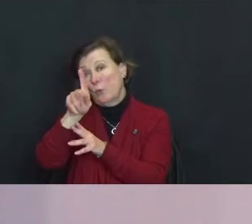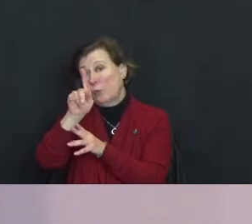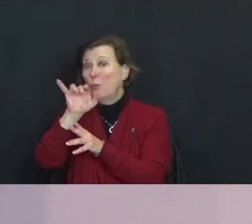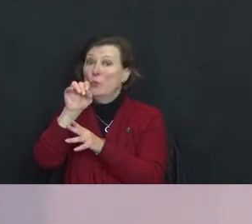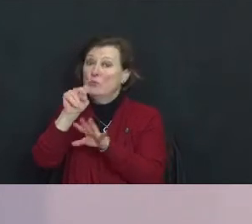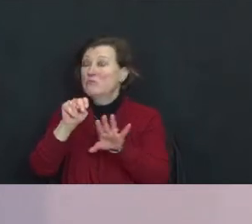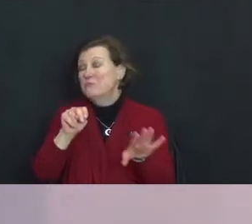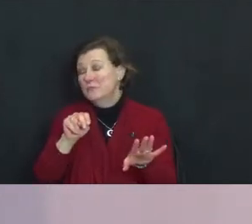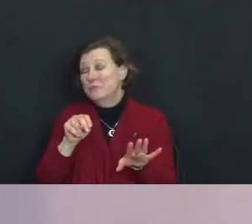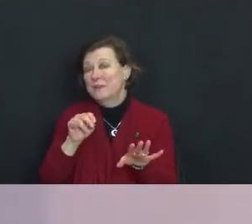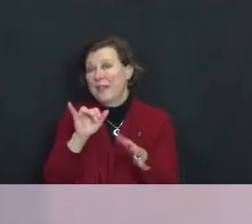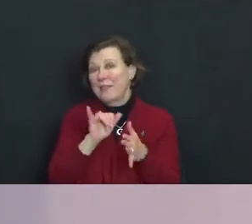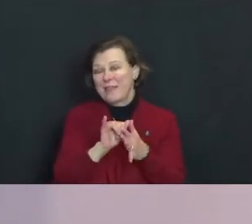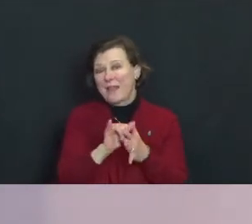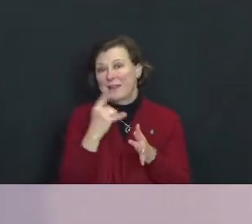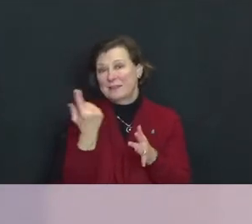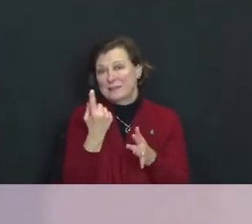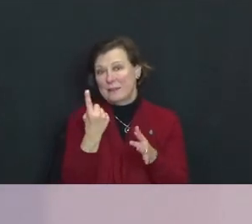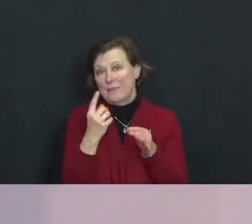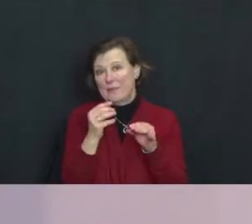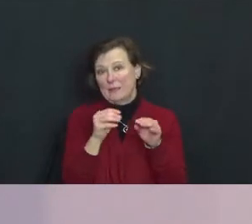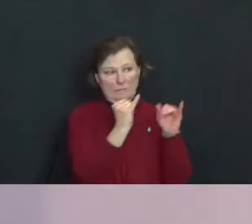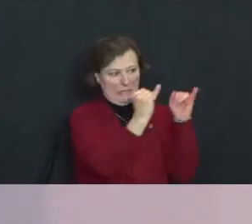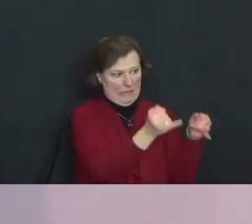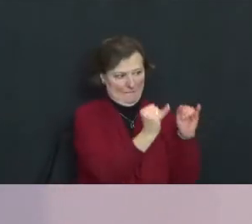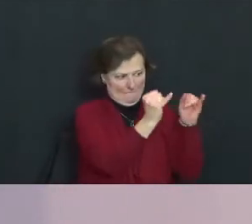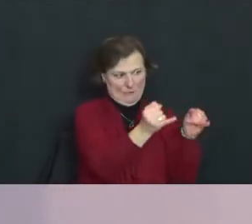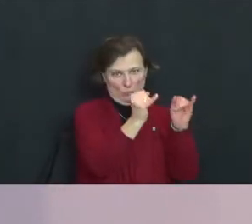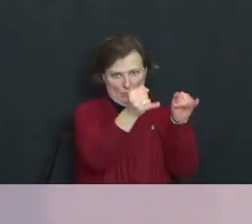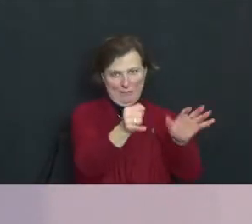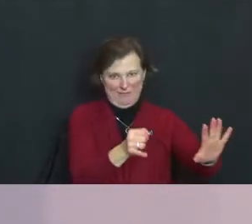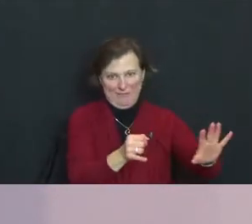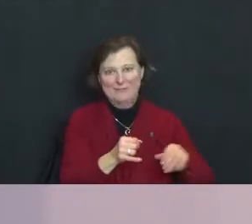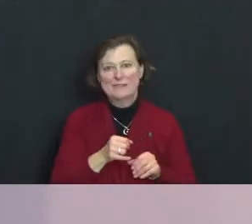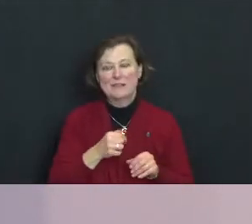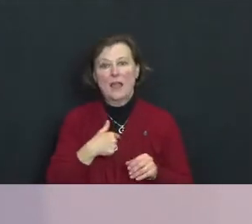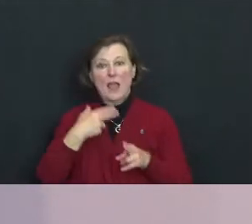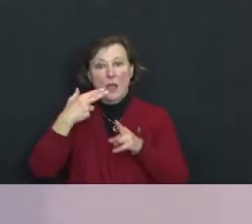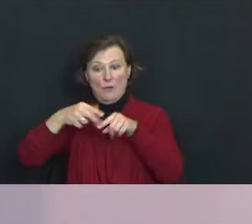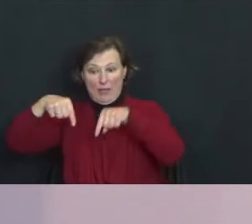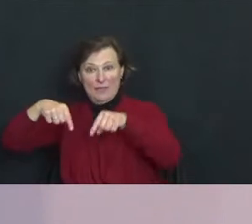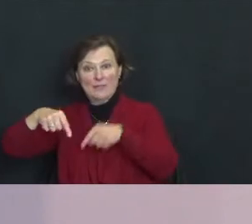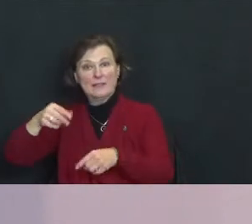resolutions as something that's done on an individual level so I’m going to call these proposals.